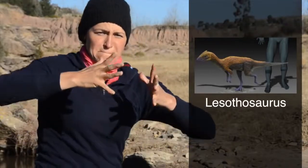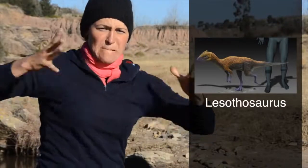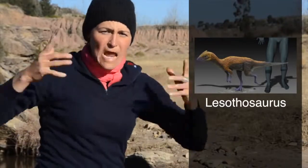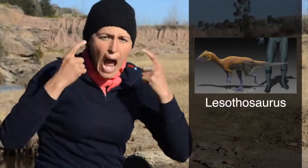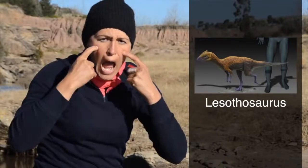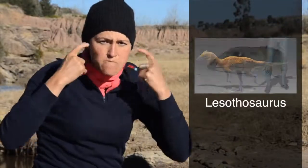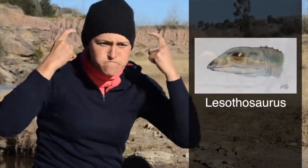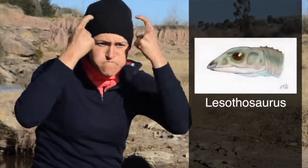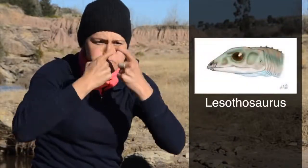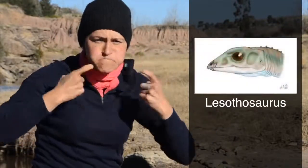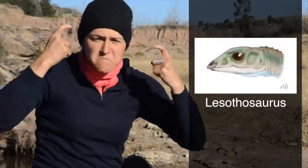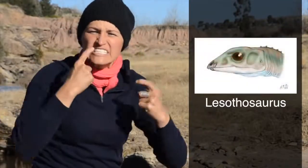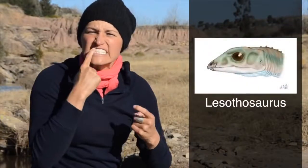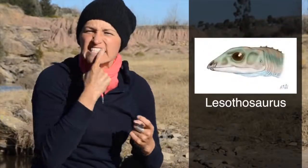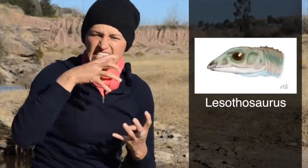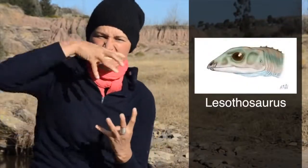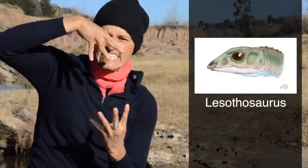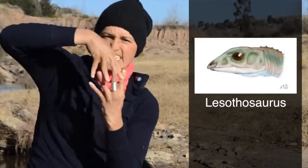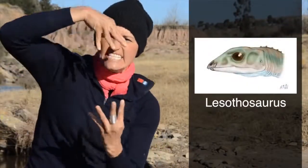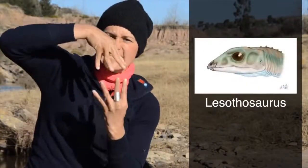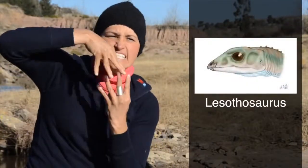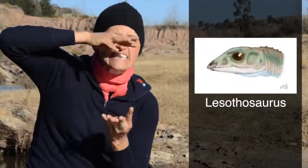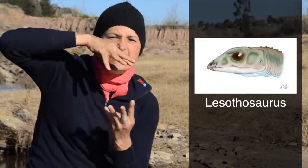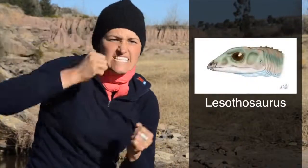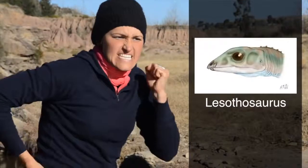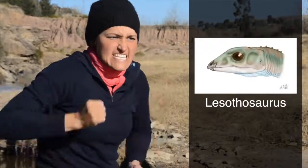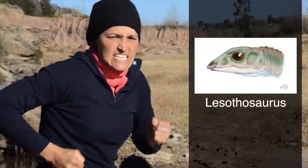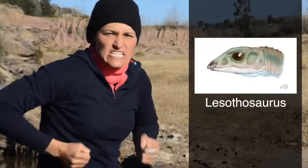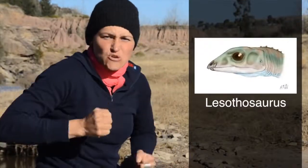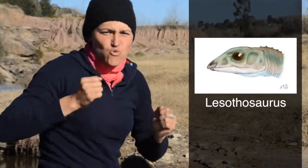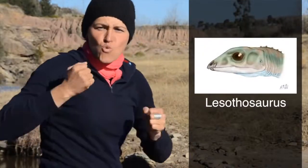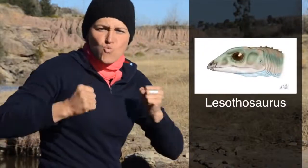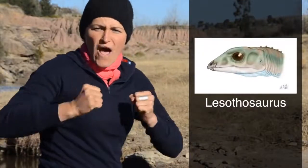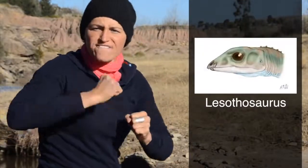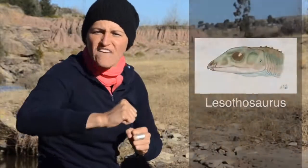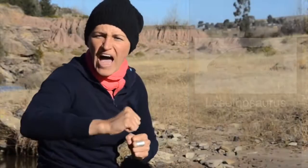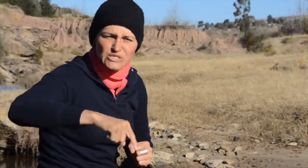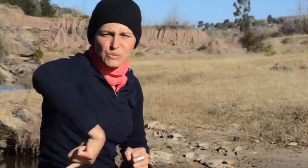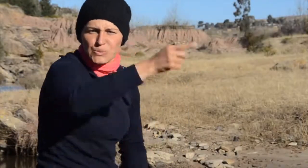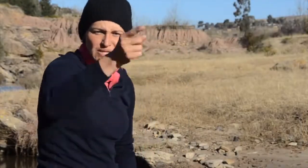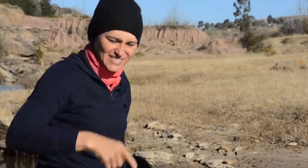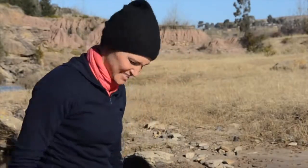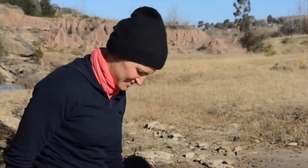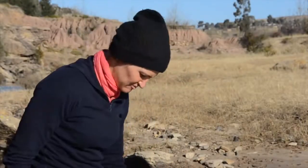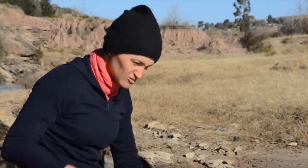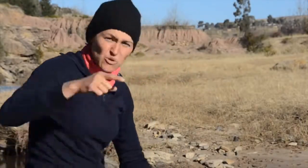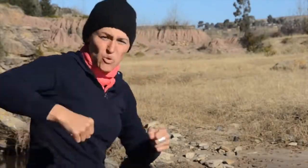and big eyes along with sharp pointy teeth. They run fast and move fast.